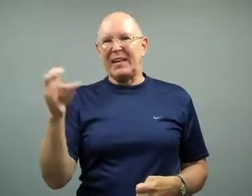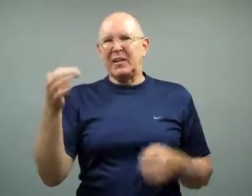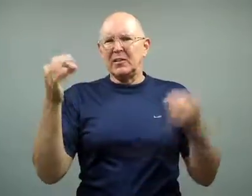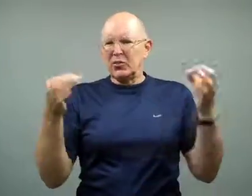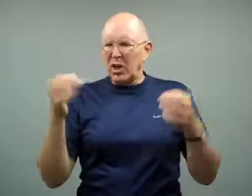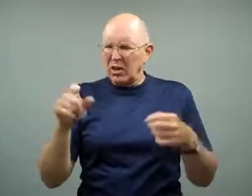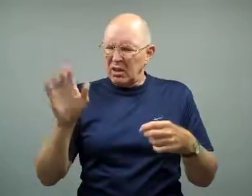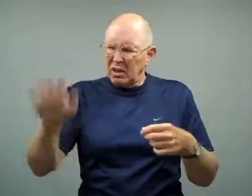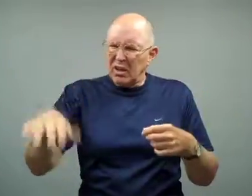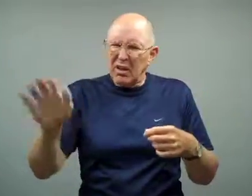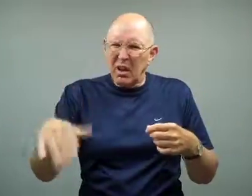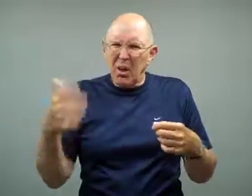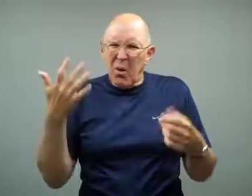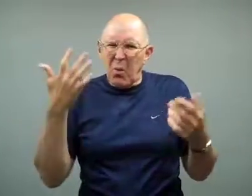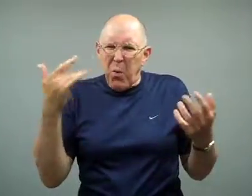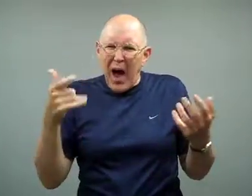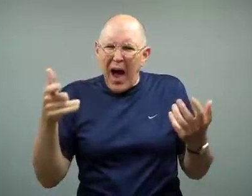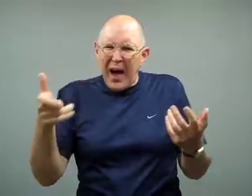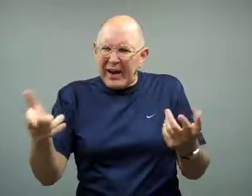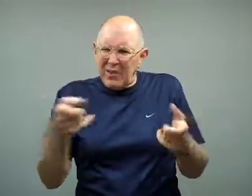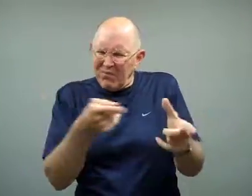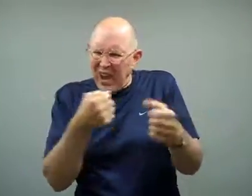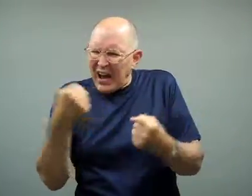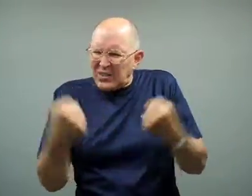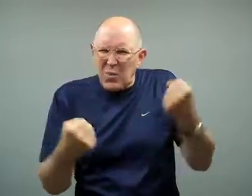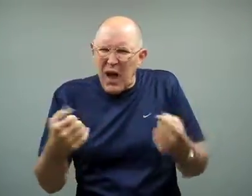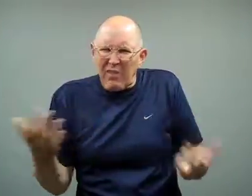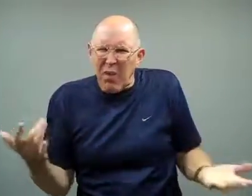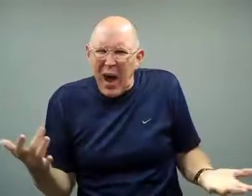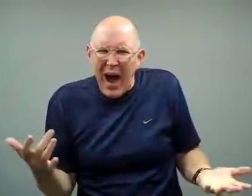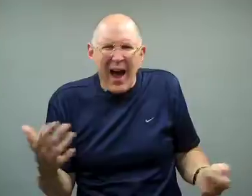The judge asked him why he was driving so fast.